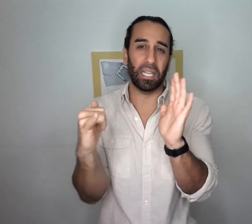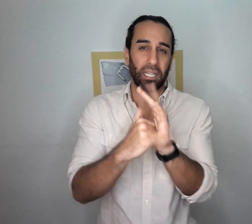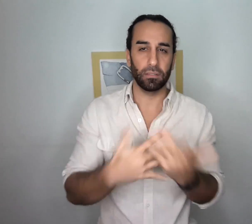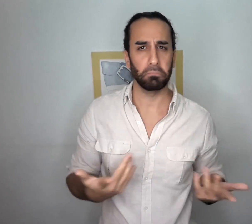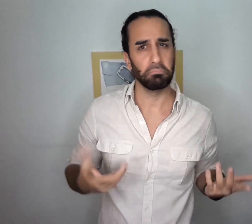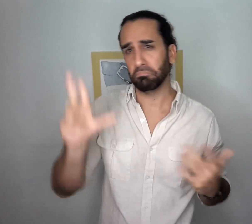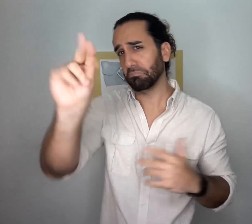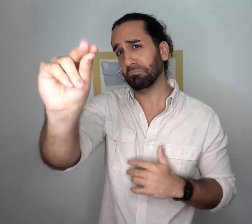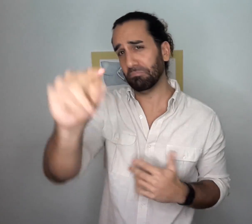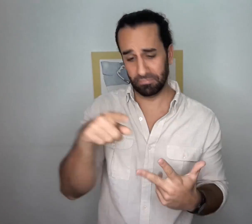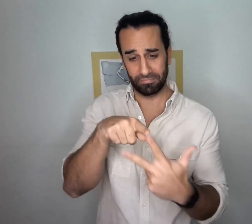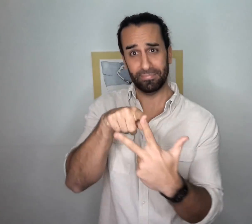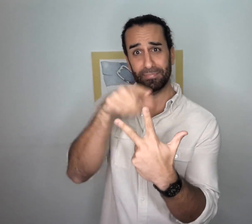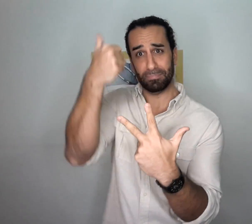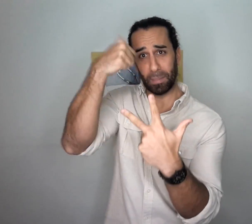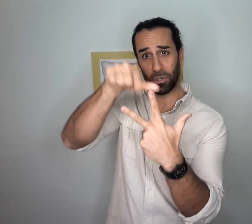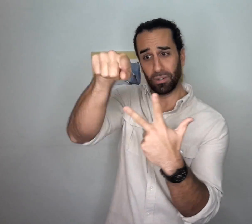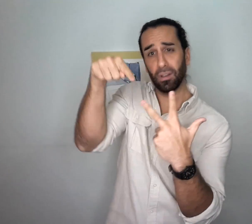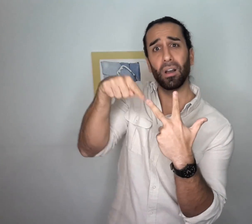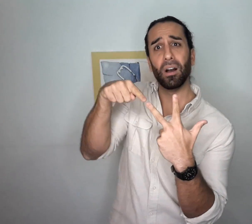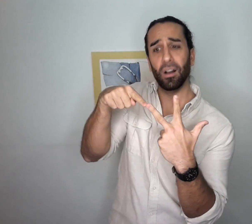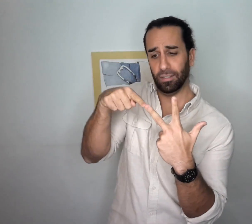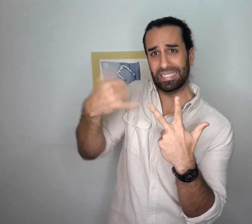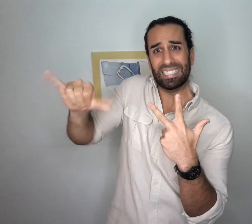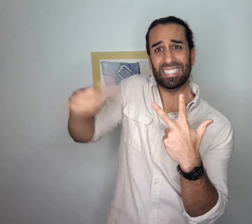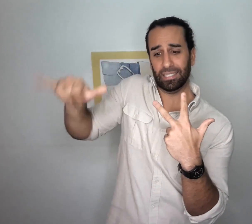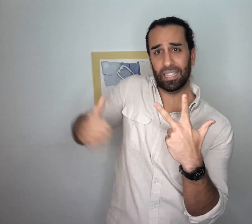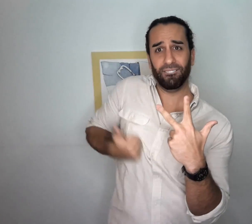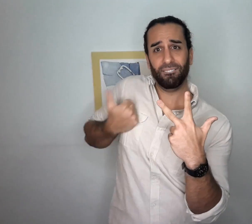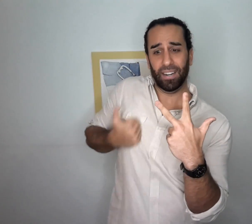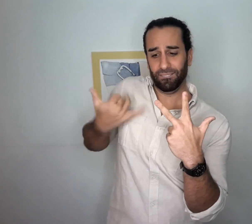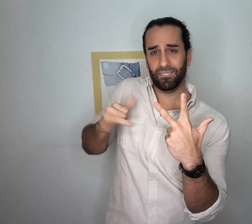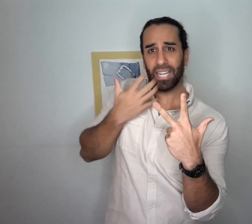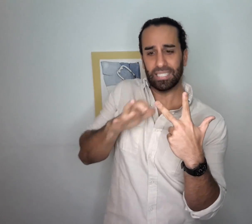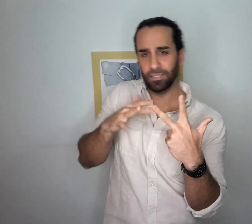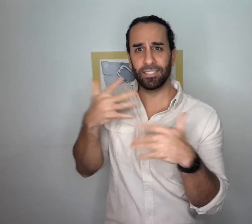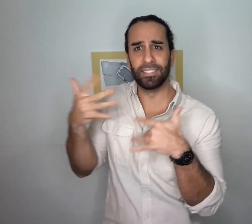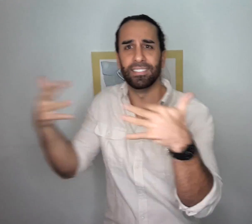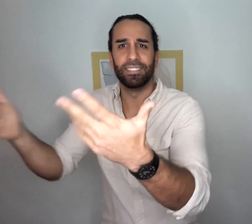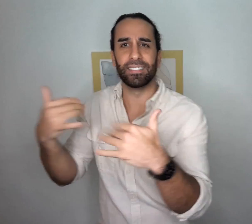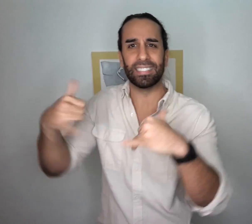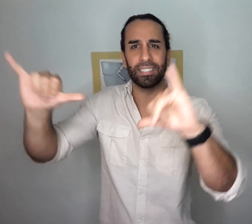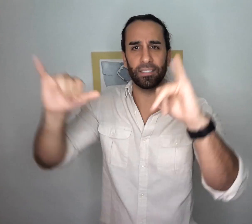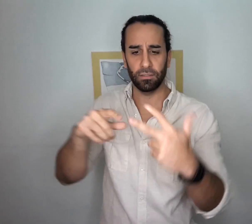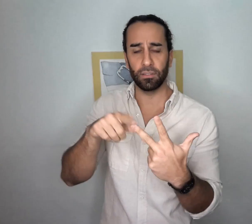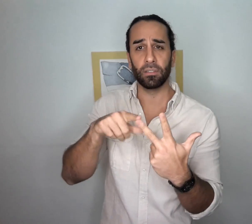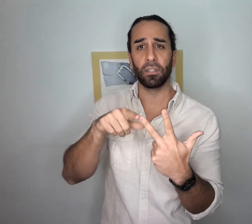But that's not true. Remember: your future self is still waiting to move forward.